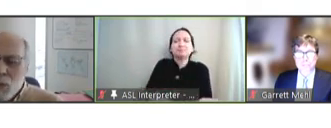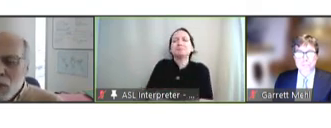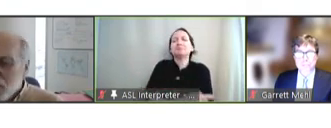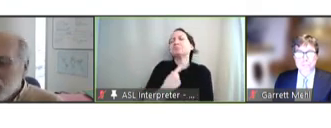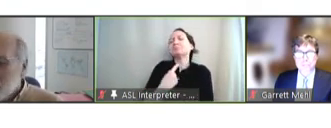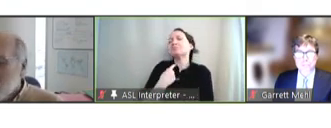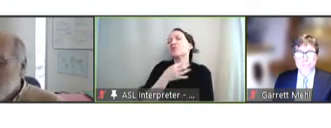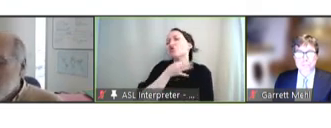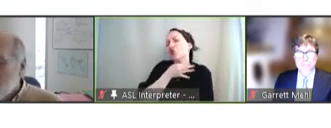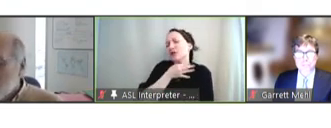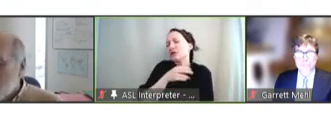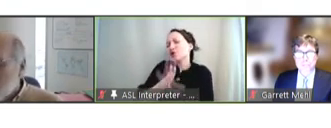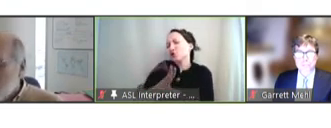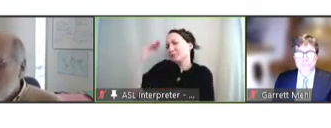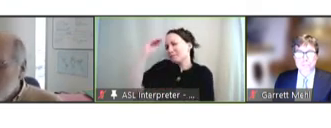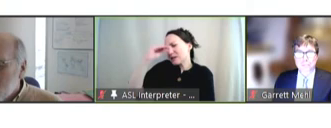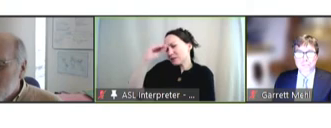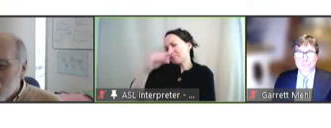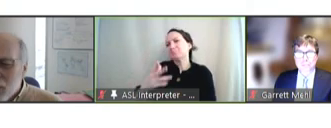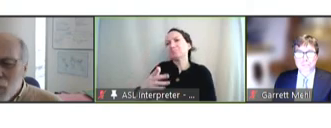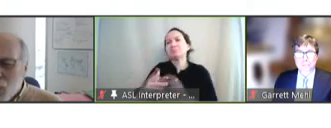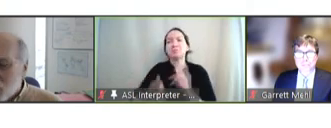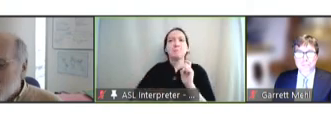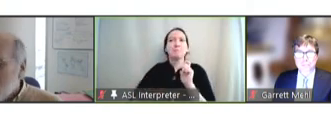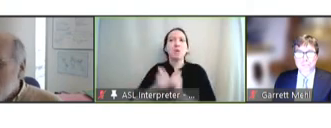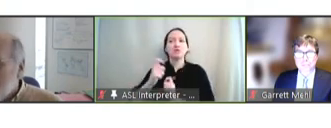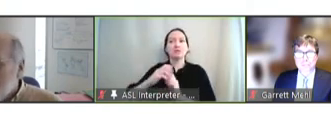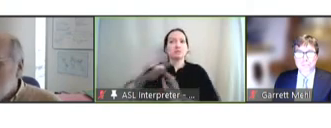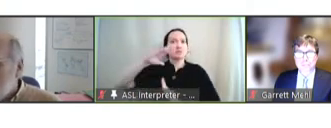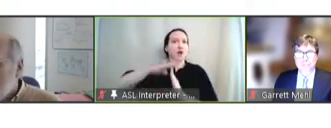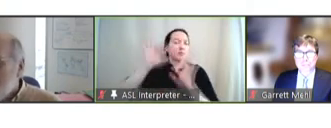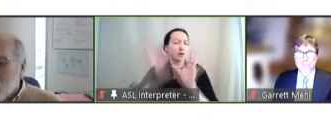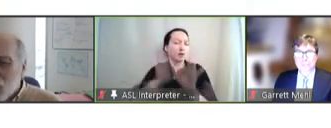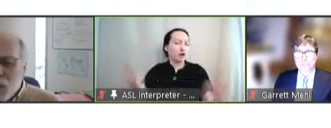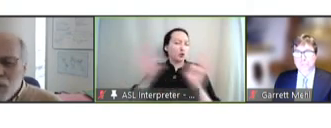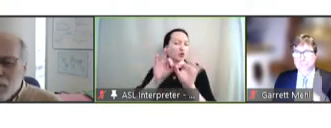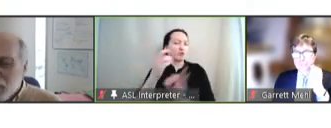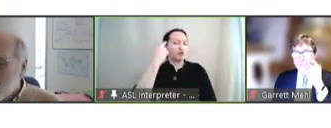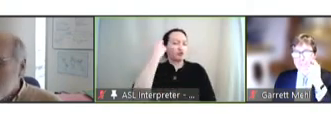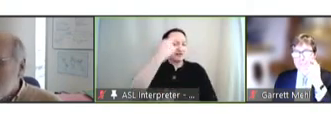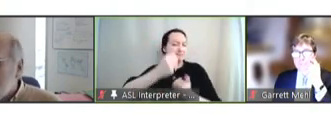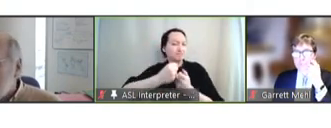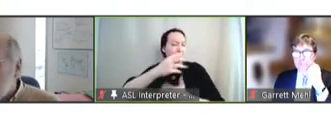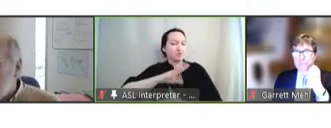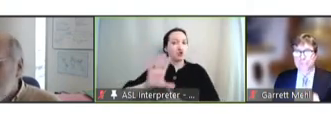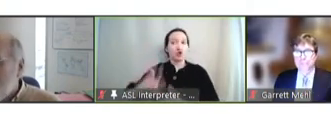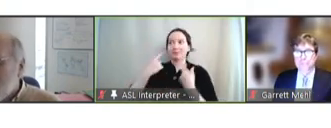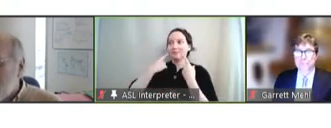what you thought were the most important reasons for your success in that area.